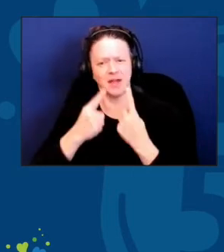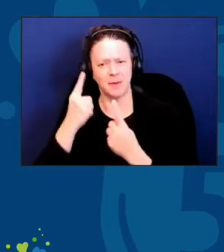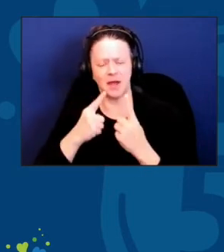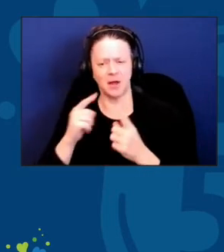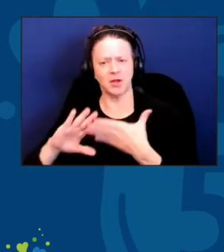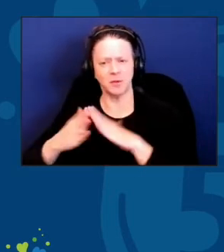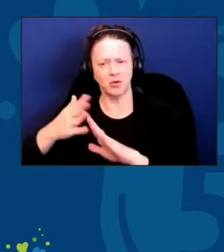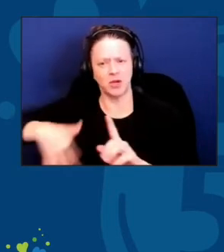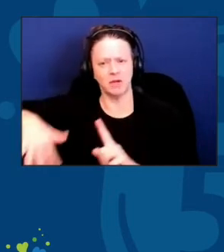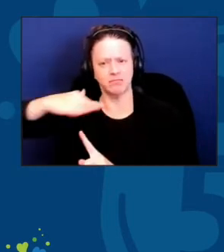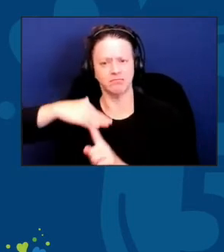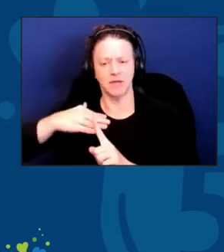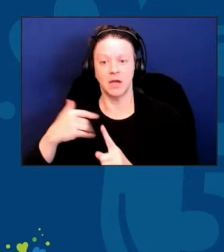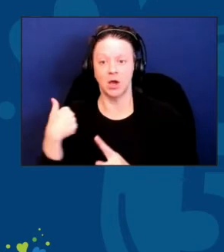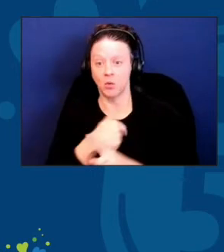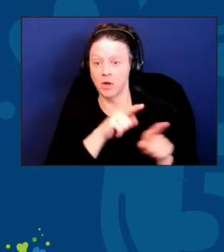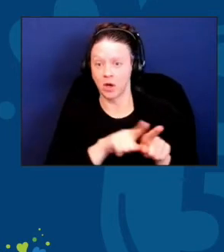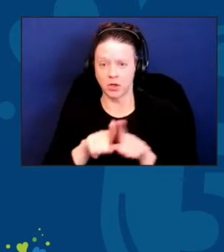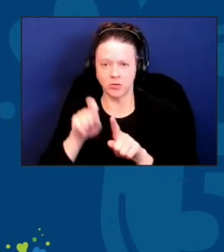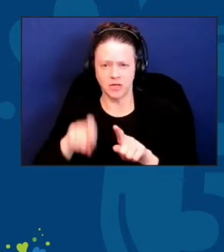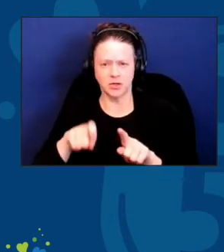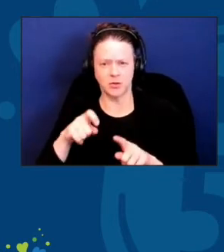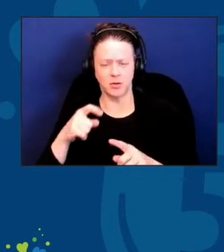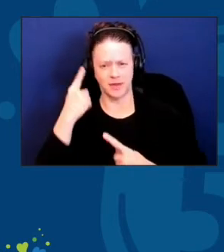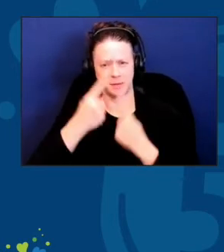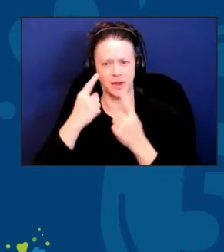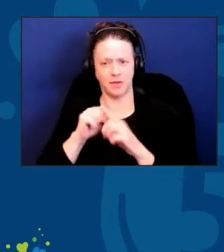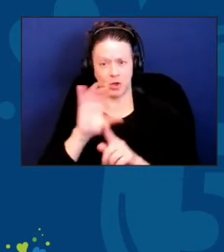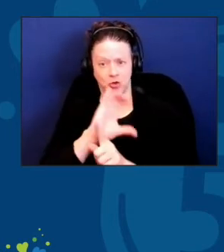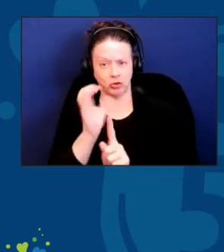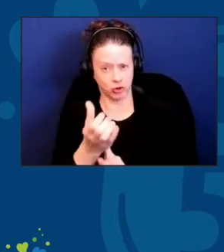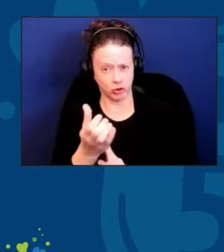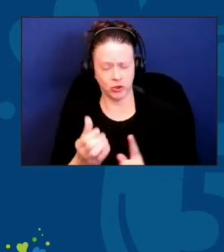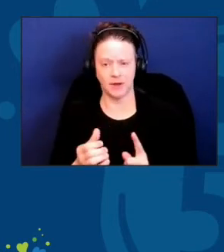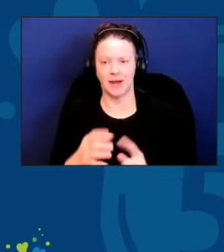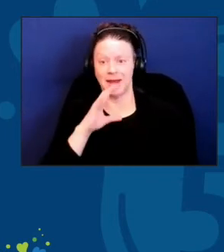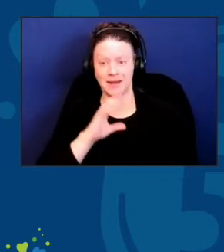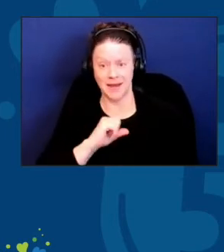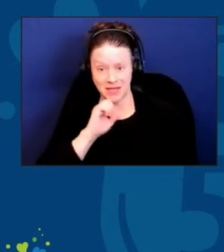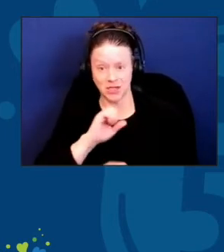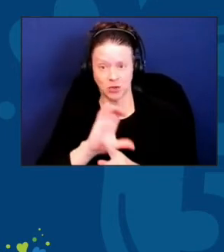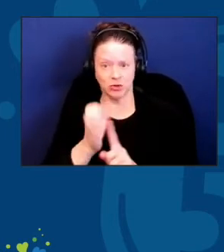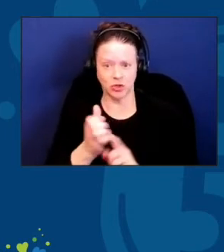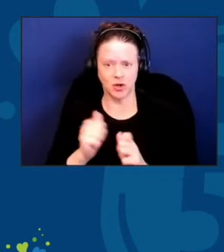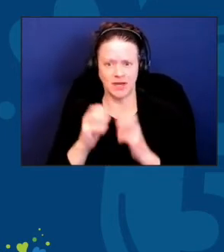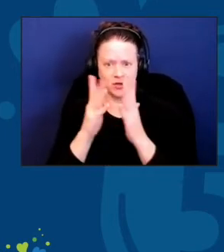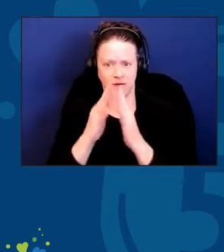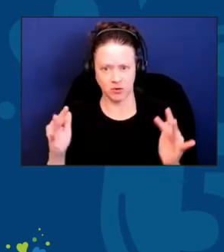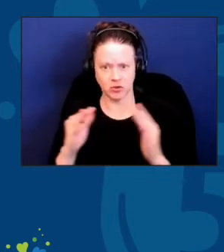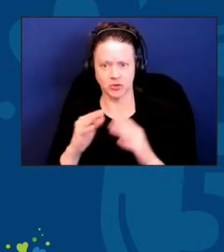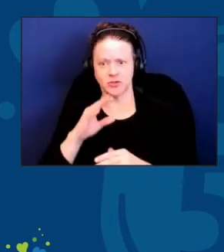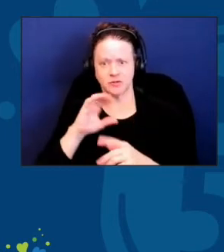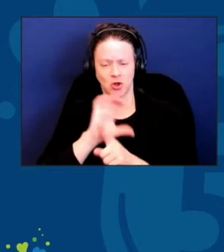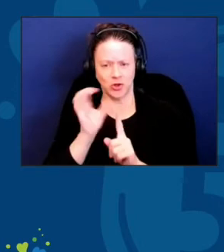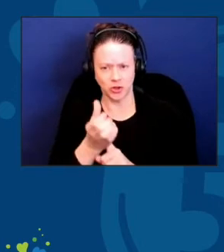of an aging culture and a diverse culture, how we respond rapidly and innovatively